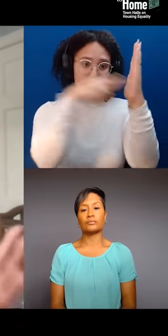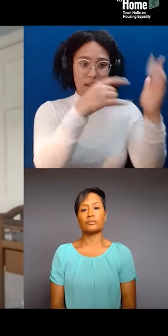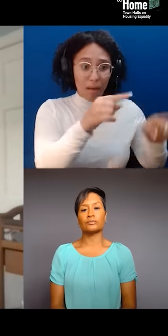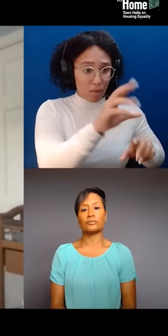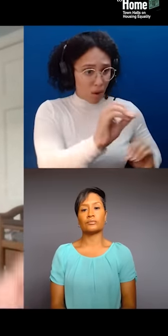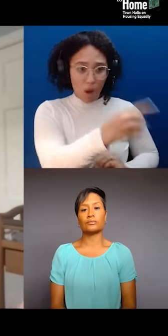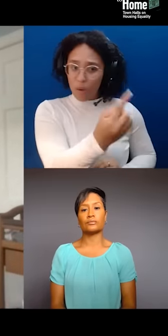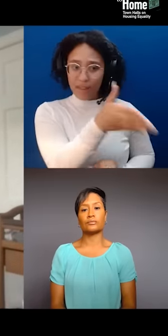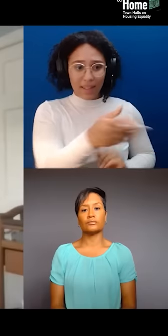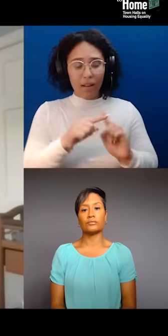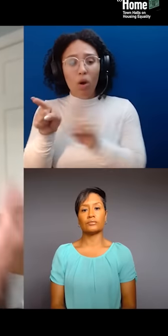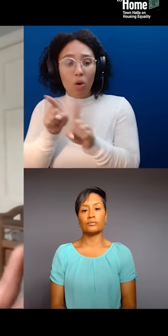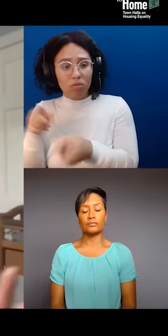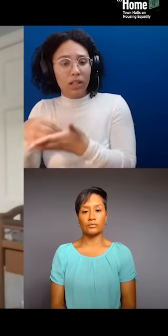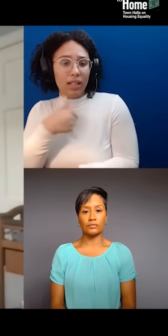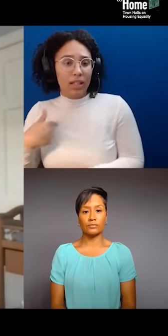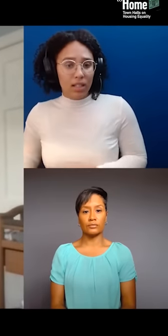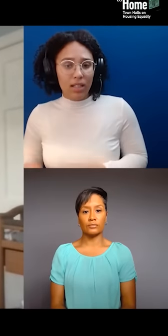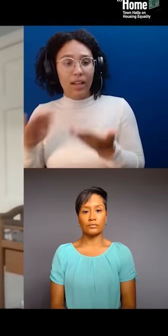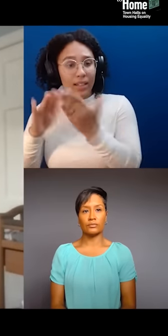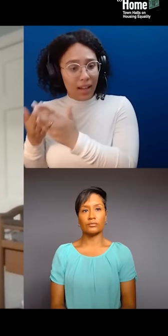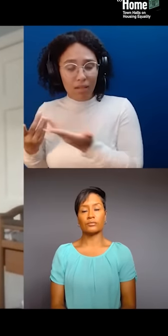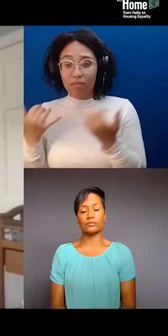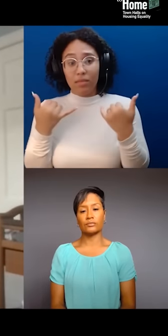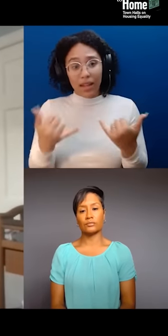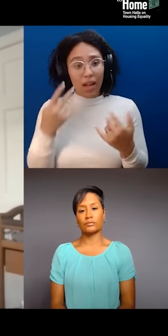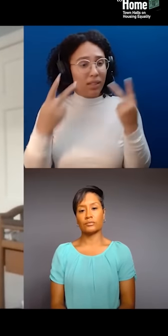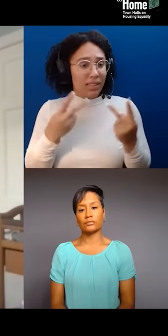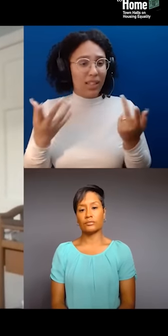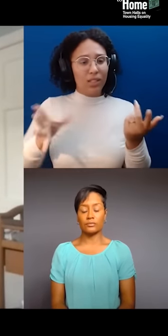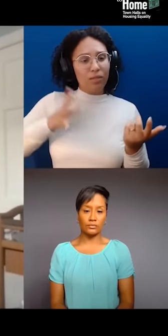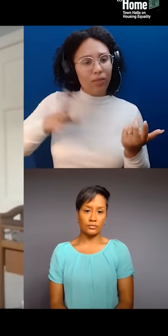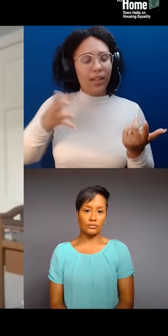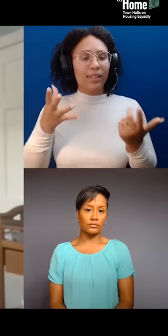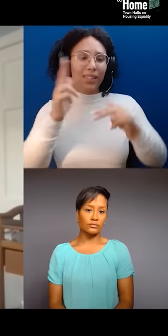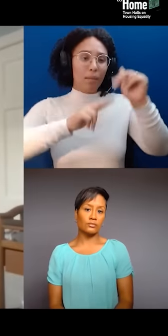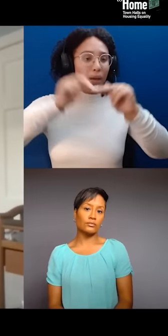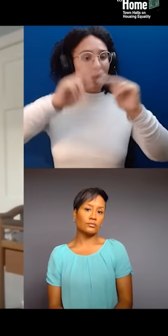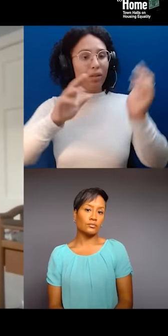all the luxury towers and condos, all like you were mentioning, Brian, I think that, for us,